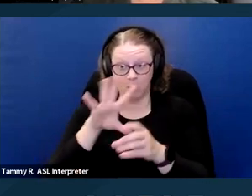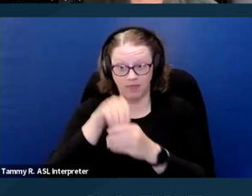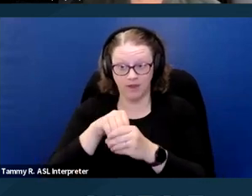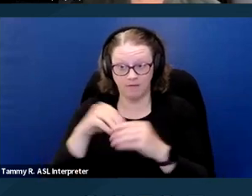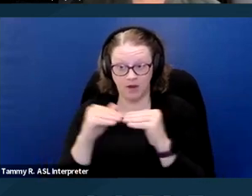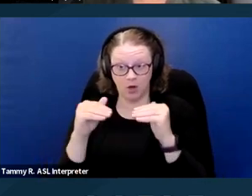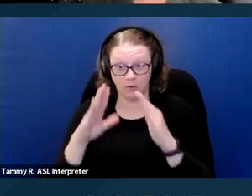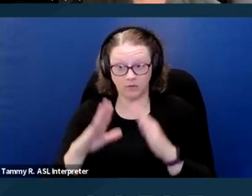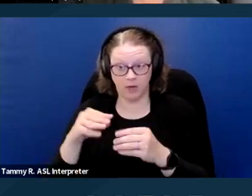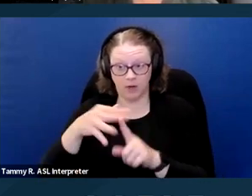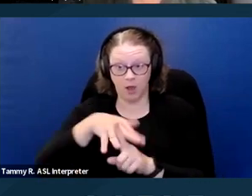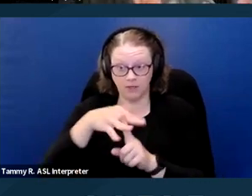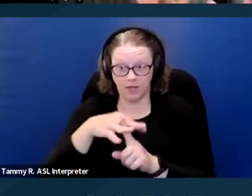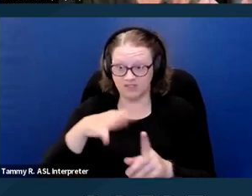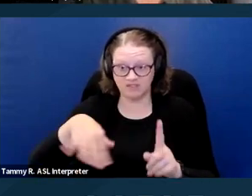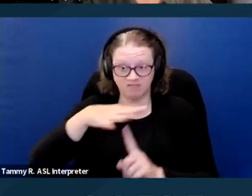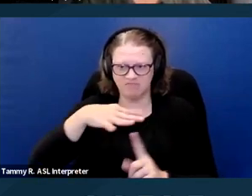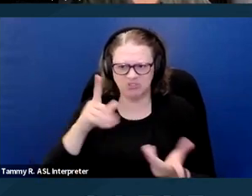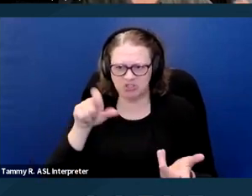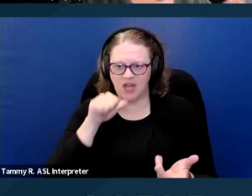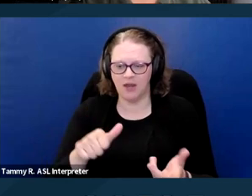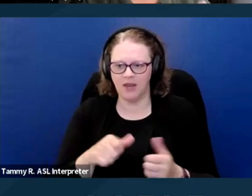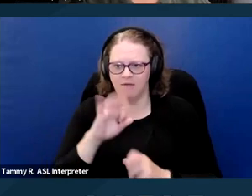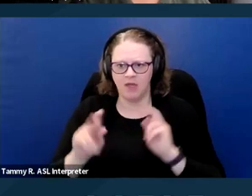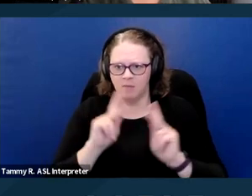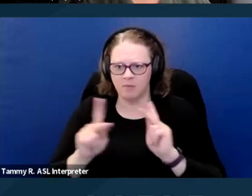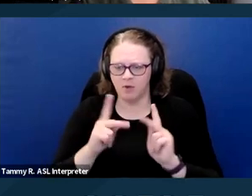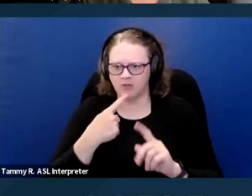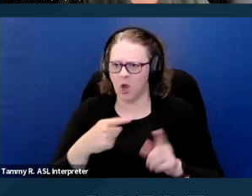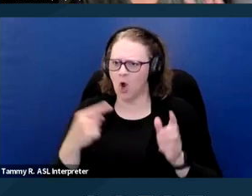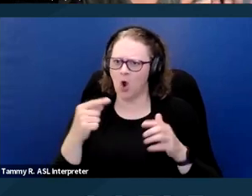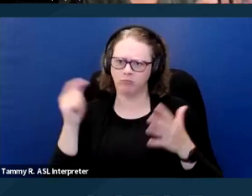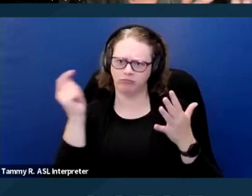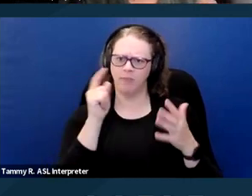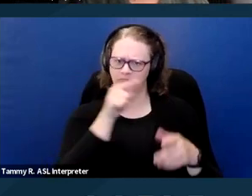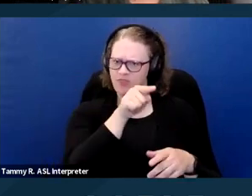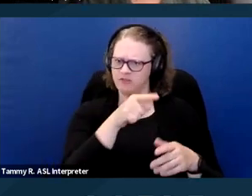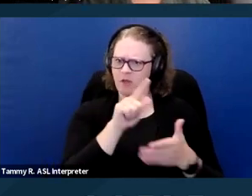anyone is pointing to that saying this applies, you need to do this, you need to provide documentation that complies